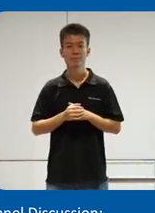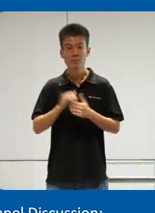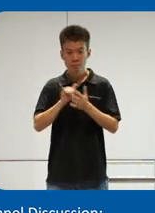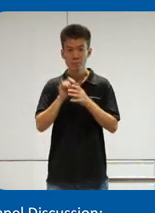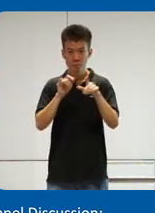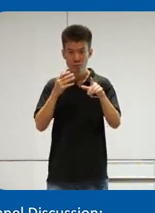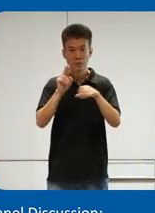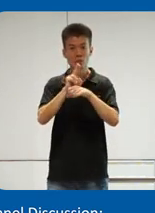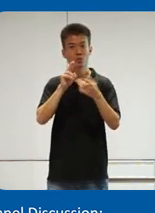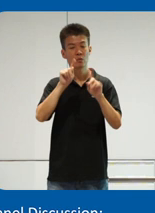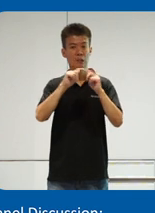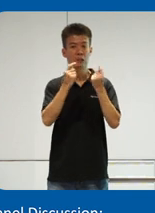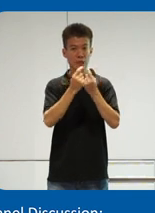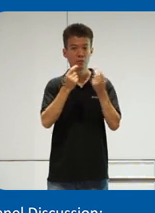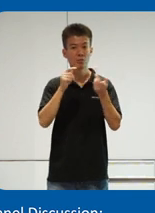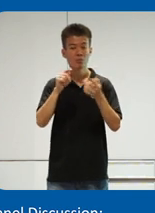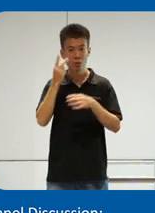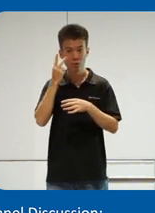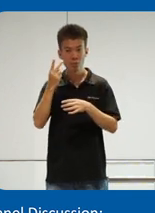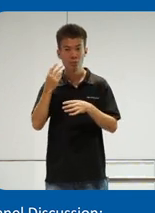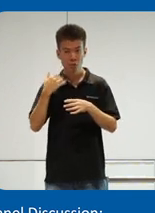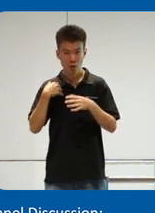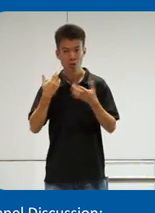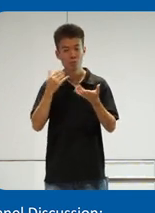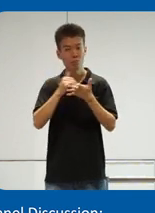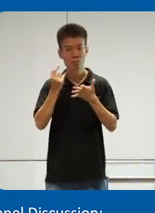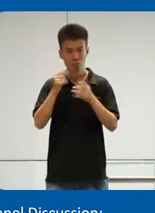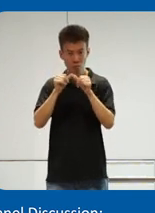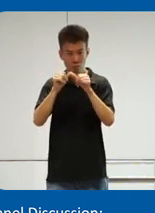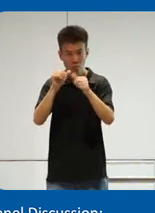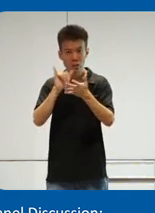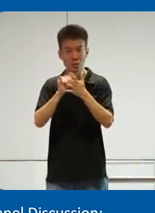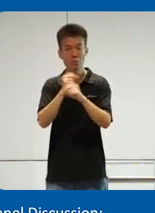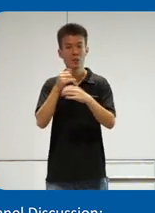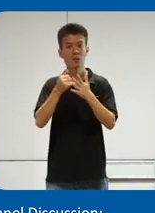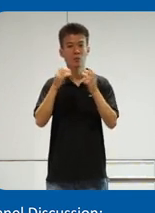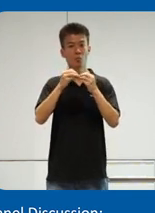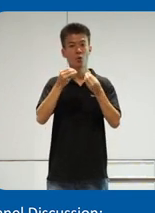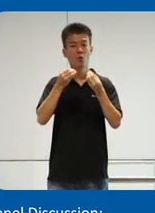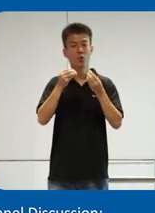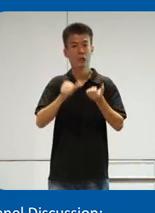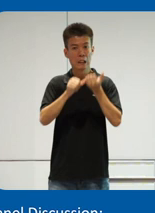are using teams would see that we are constantly improving this to make it more a stiff um things